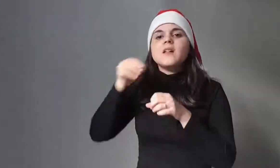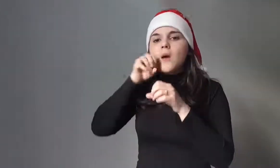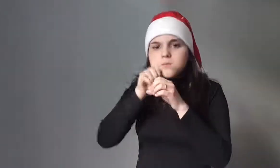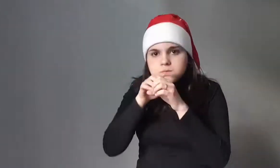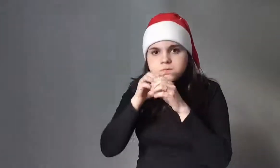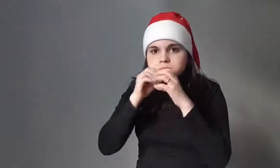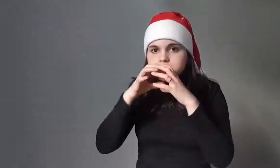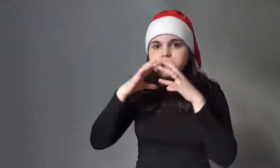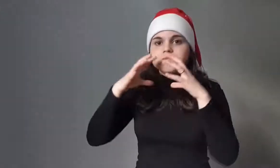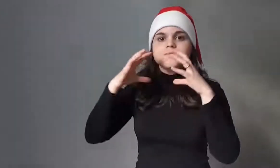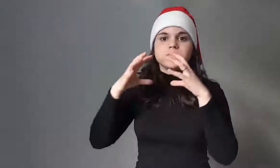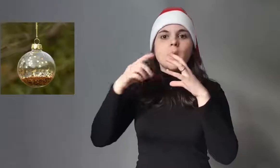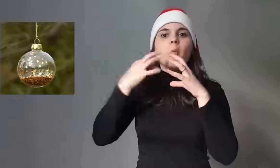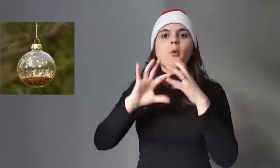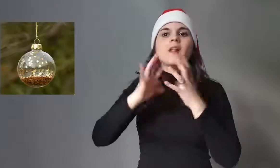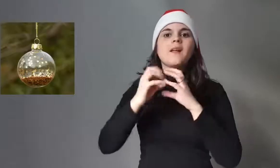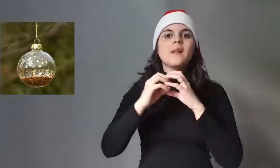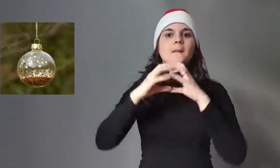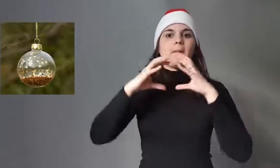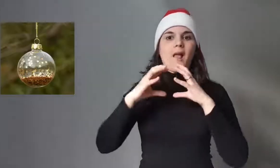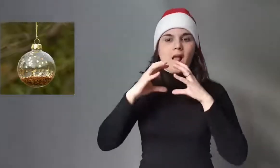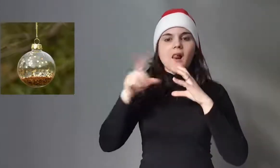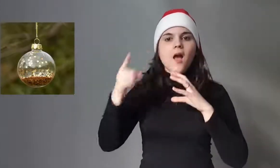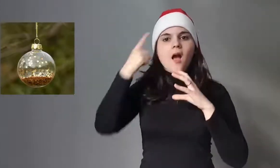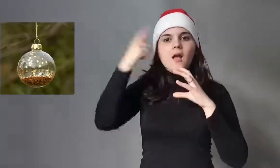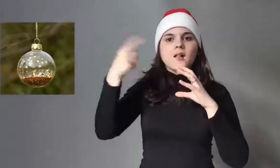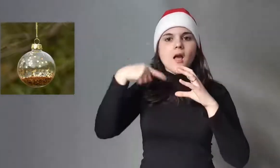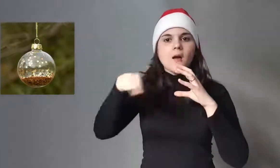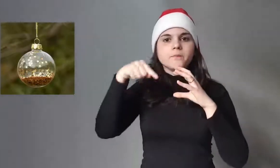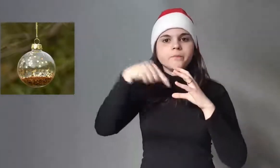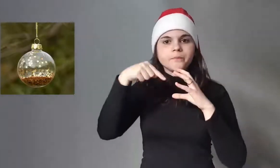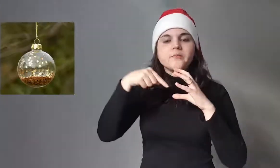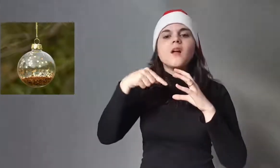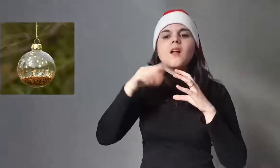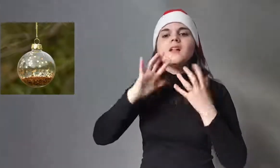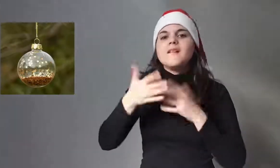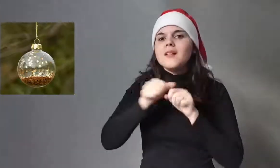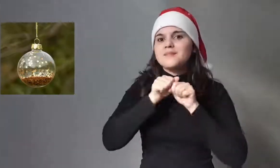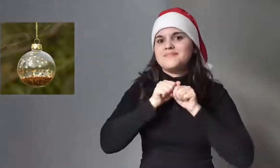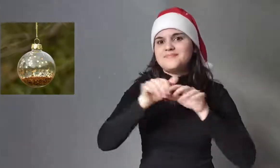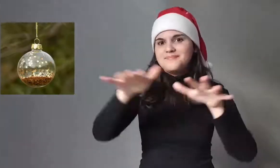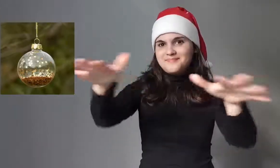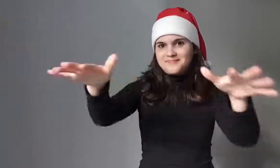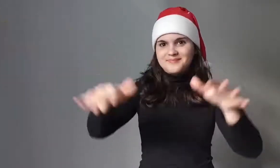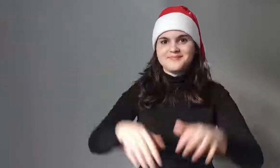the idea was to blow them thus obtaining the appearance of Christmas balls that became a widespread custom.